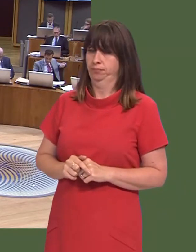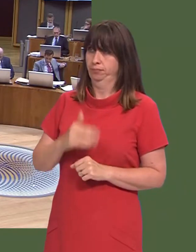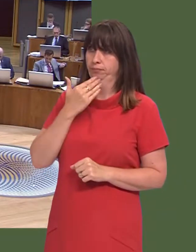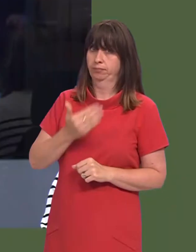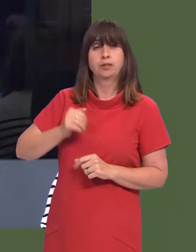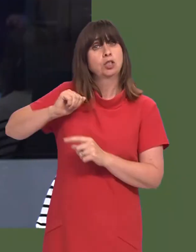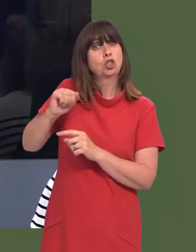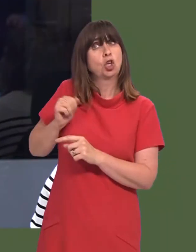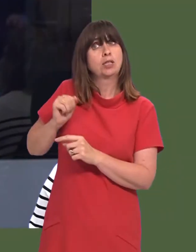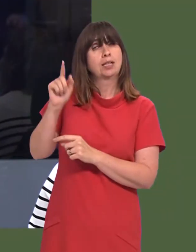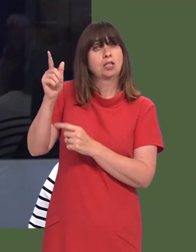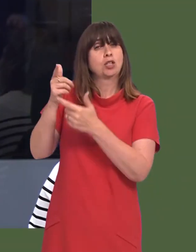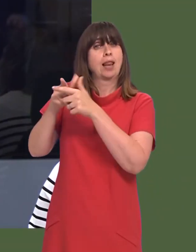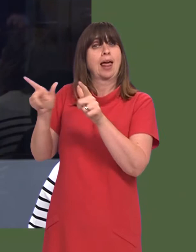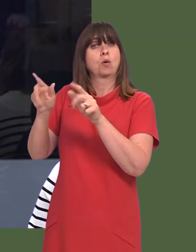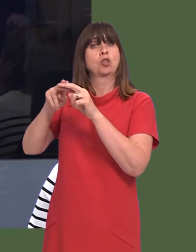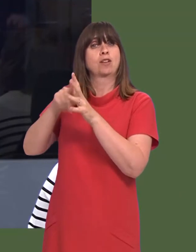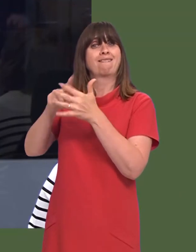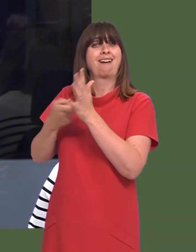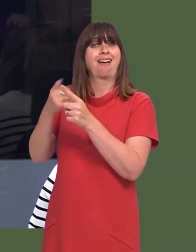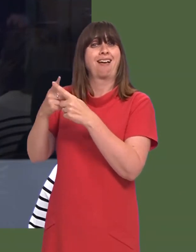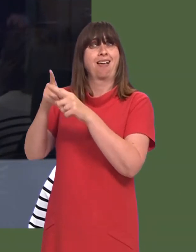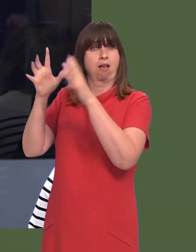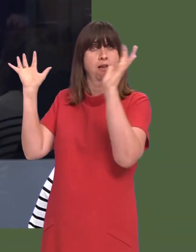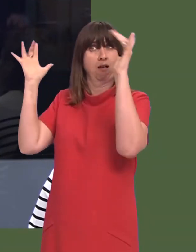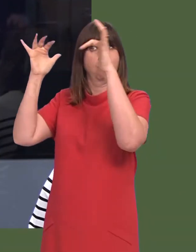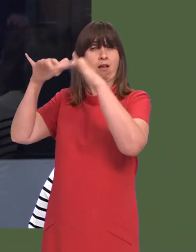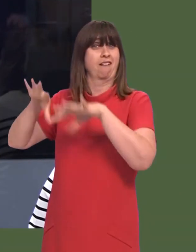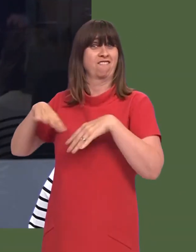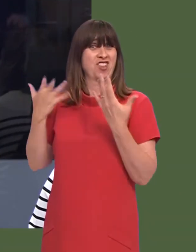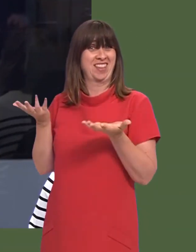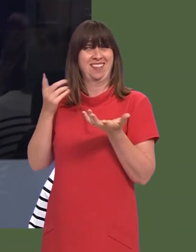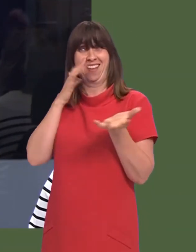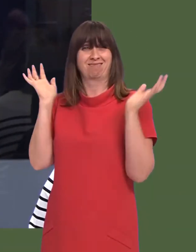You may be aware of the Scottish language fair, which is free of charge to the public,